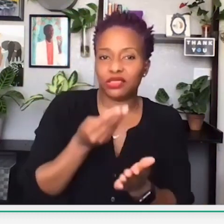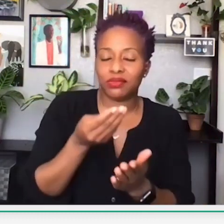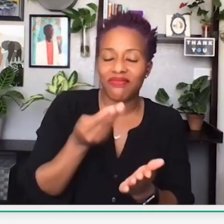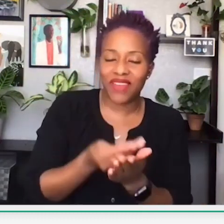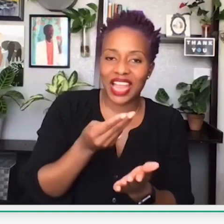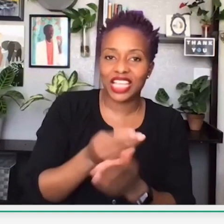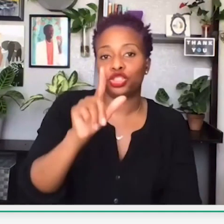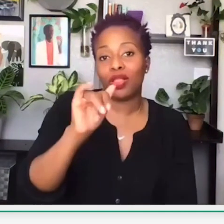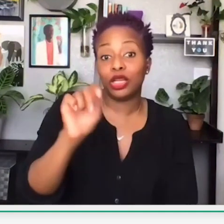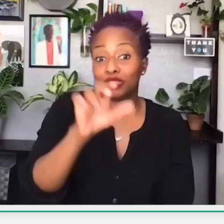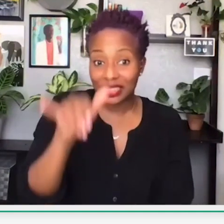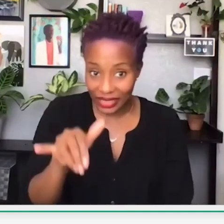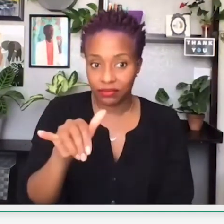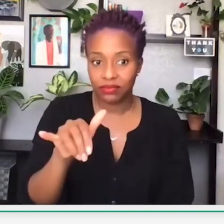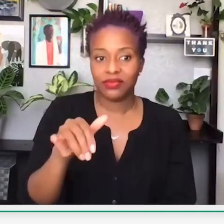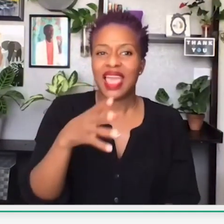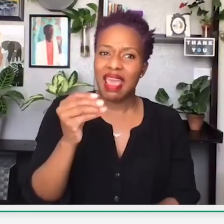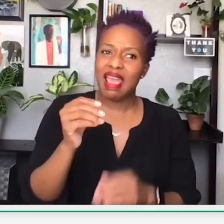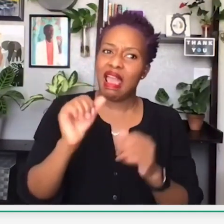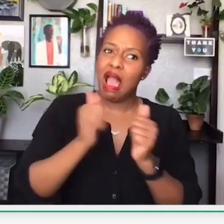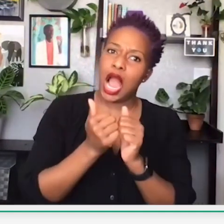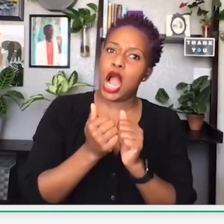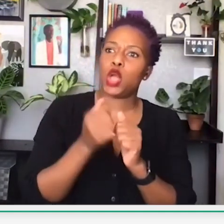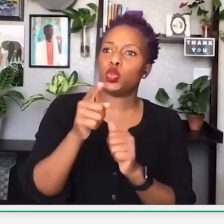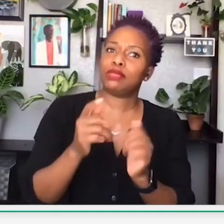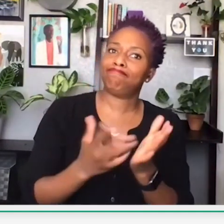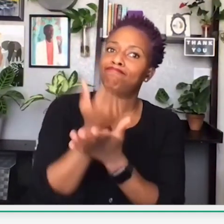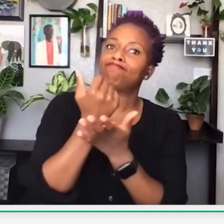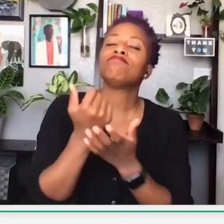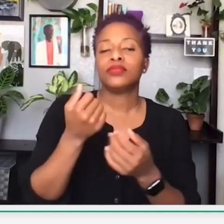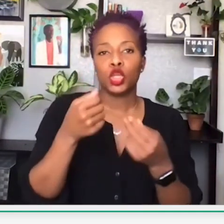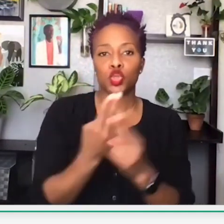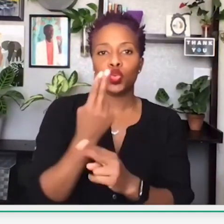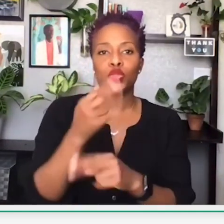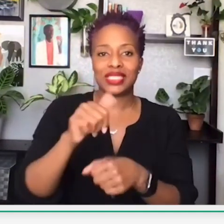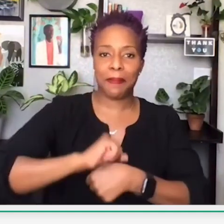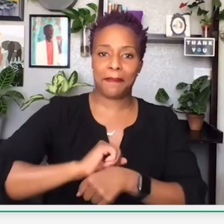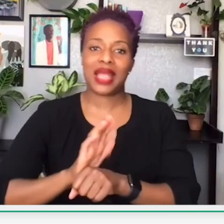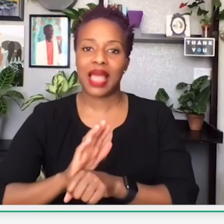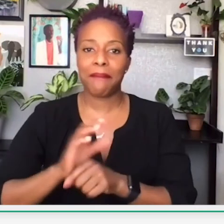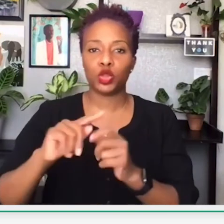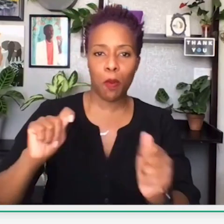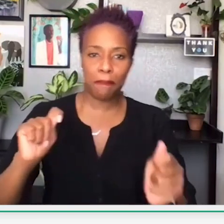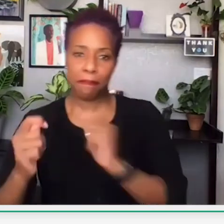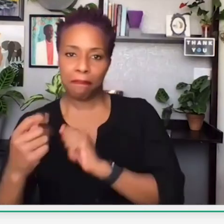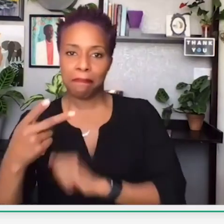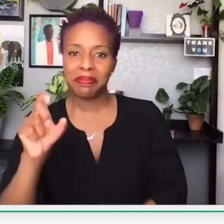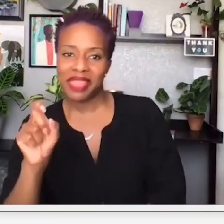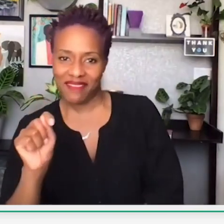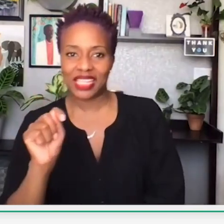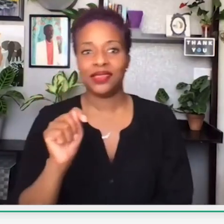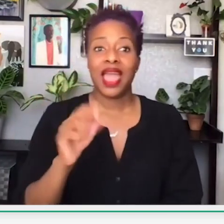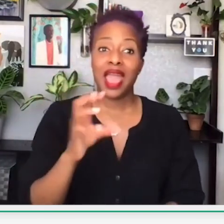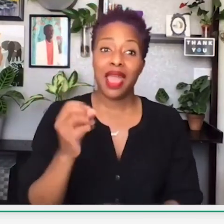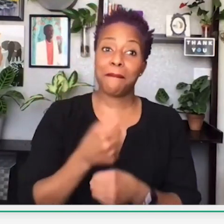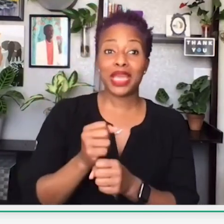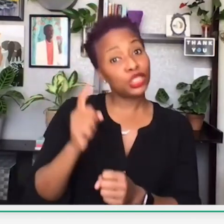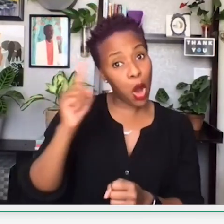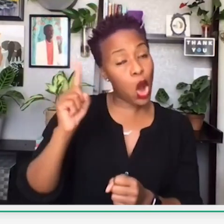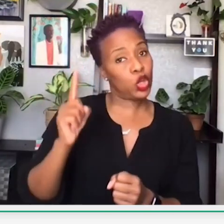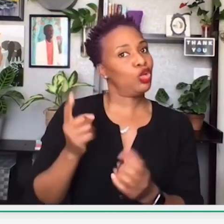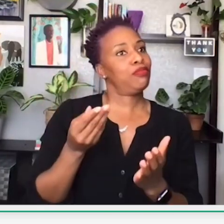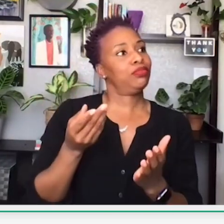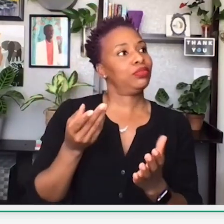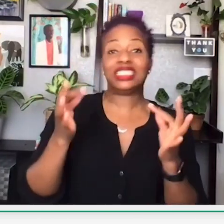and explain a little bit about financial literacy, and how to pivot your way through this pandemic,